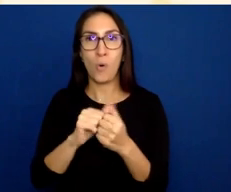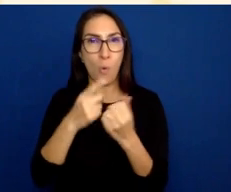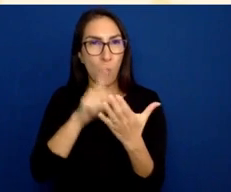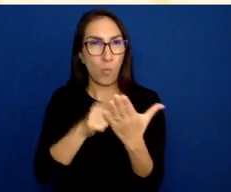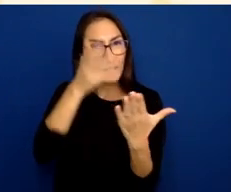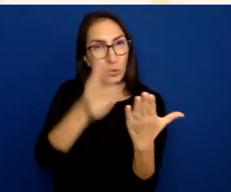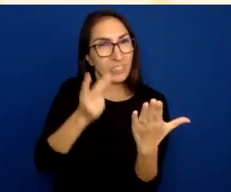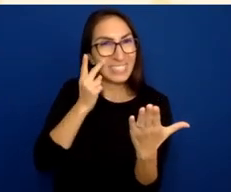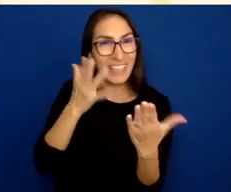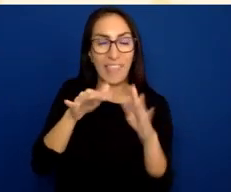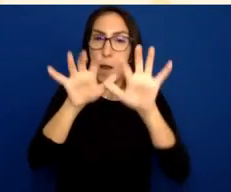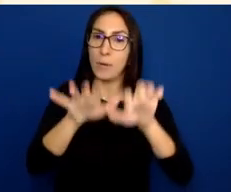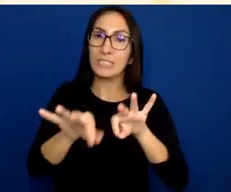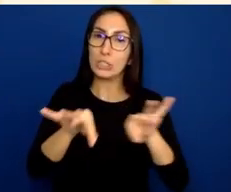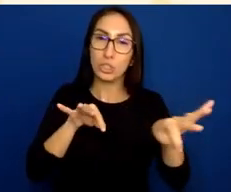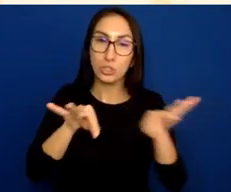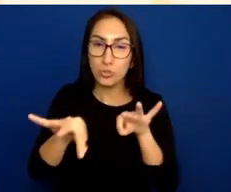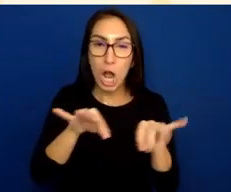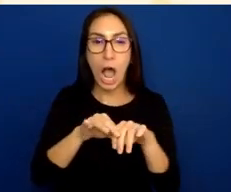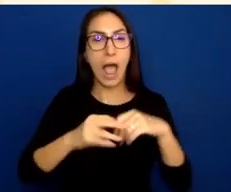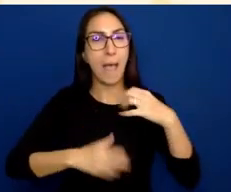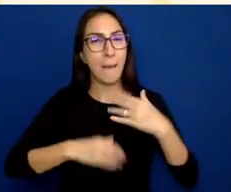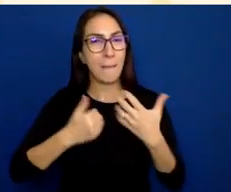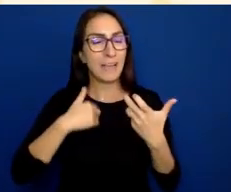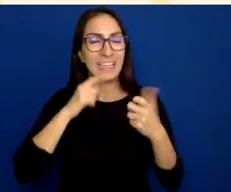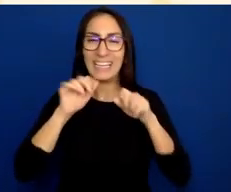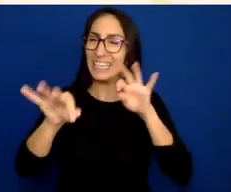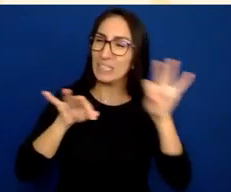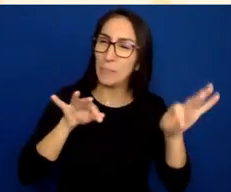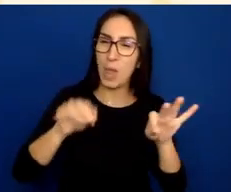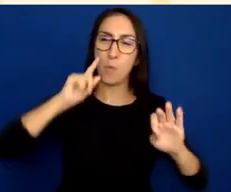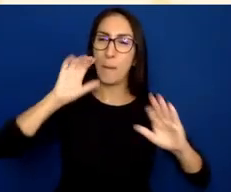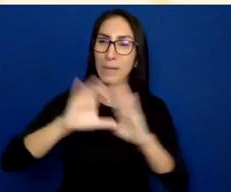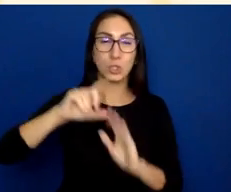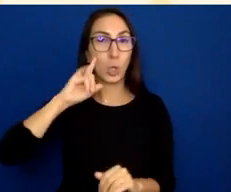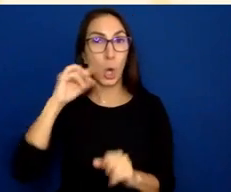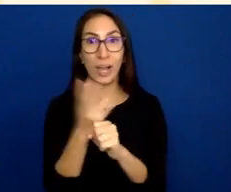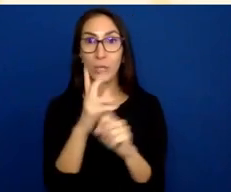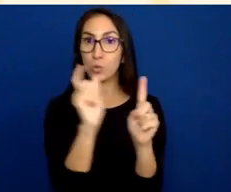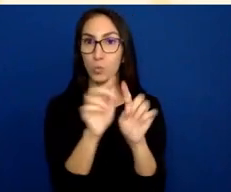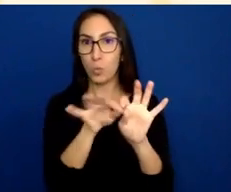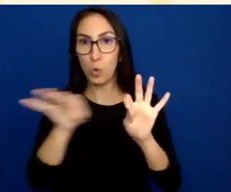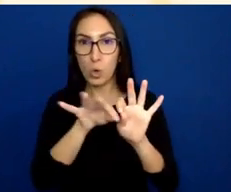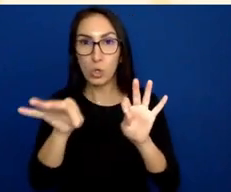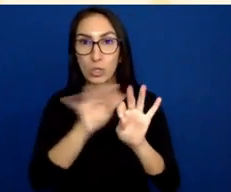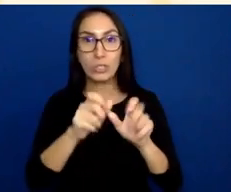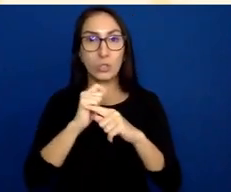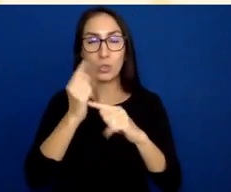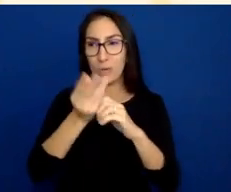Paint the picture with words so that you can convey the intent